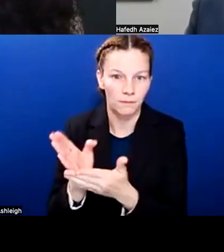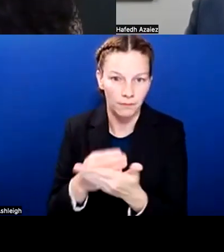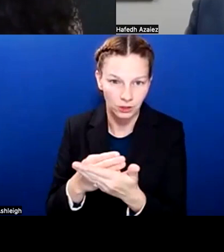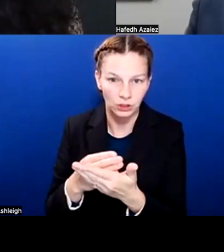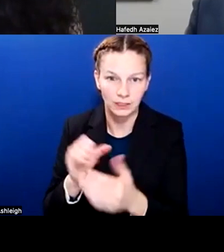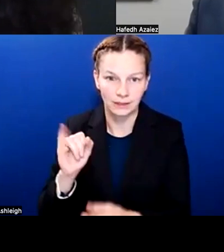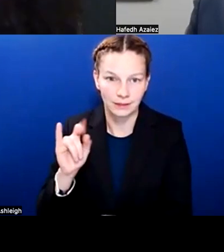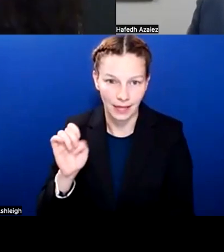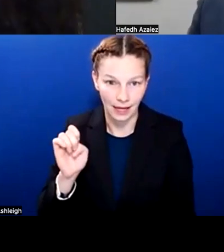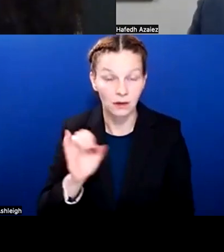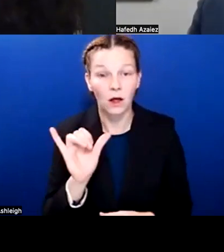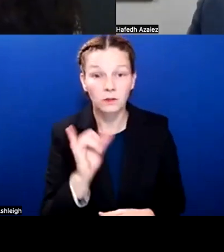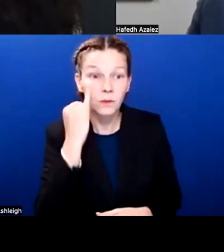Again, that is available on our district homepage